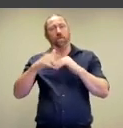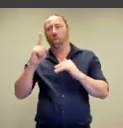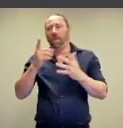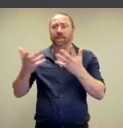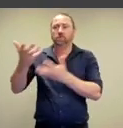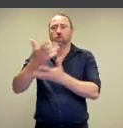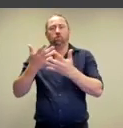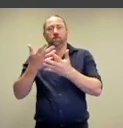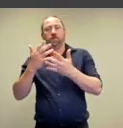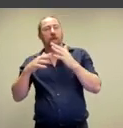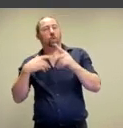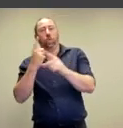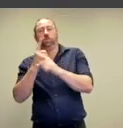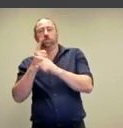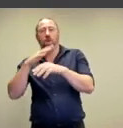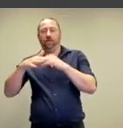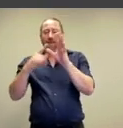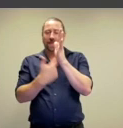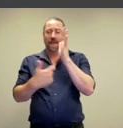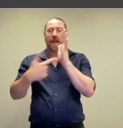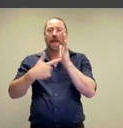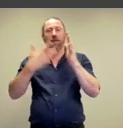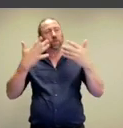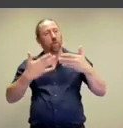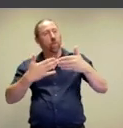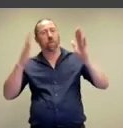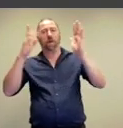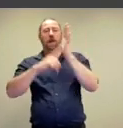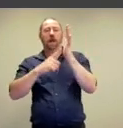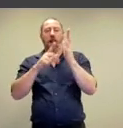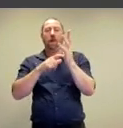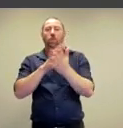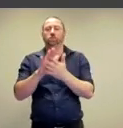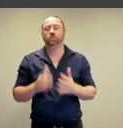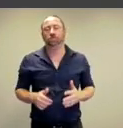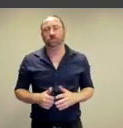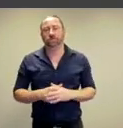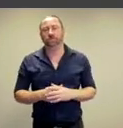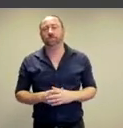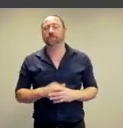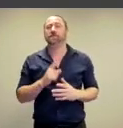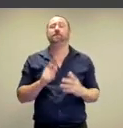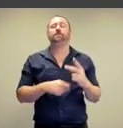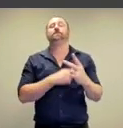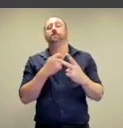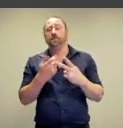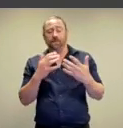on the kind of rhetoric and rituals